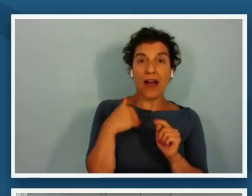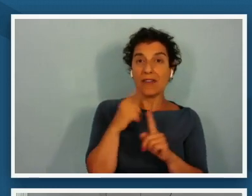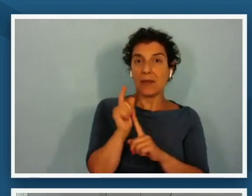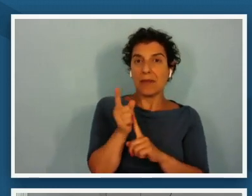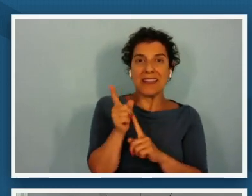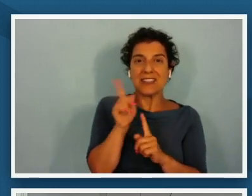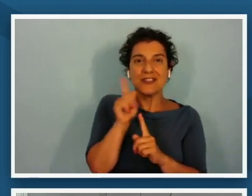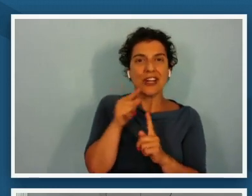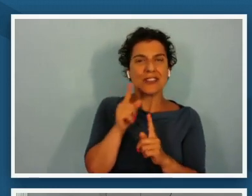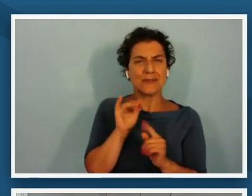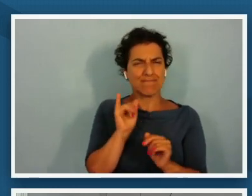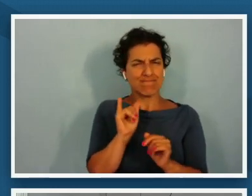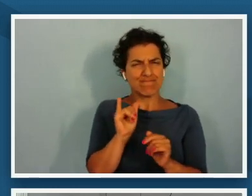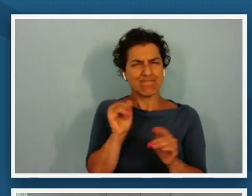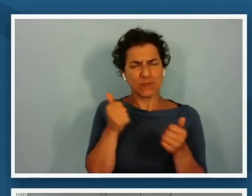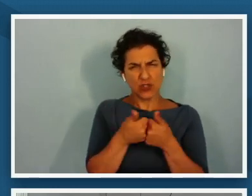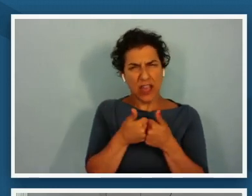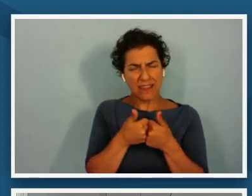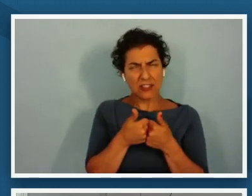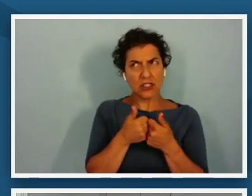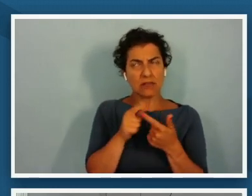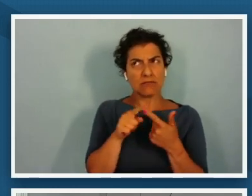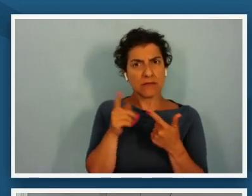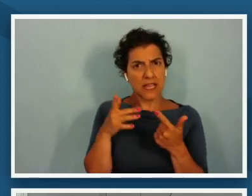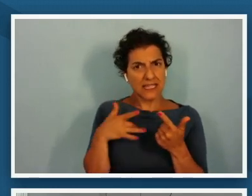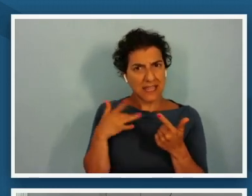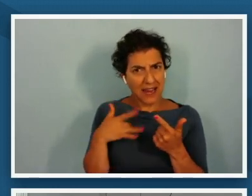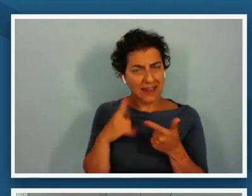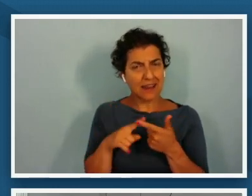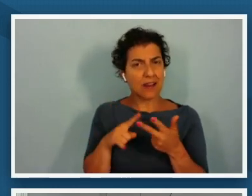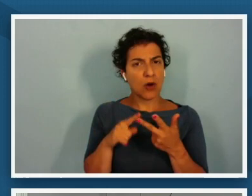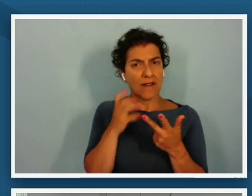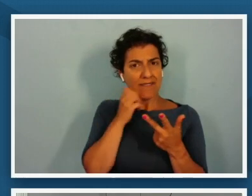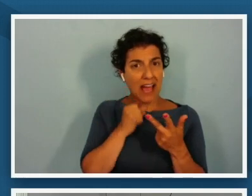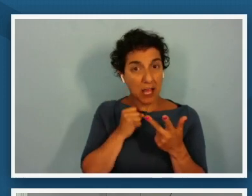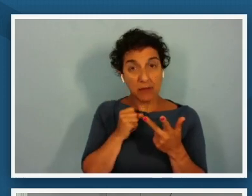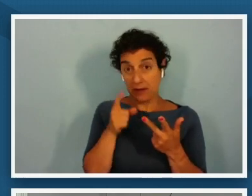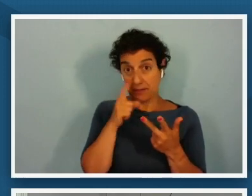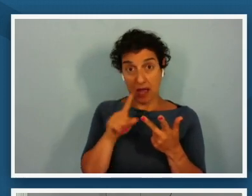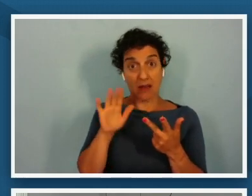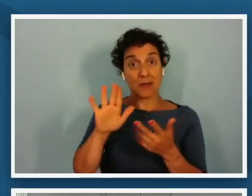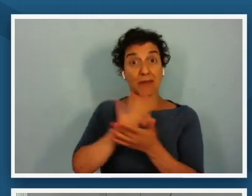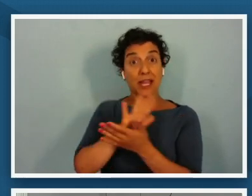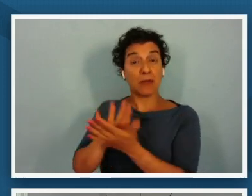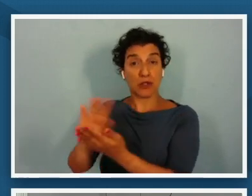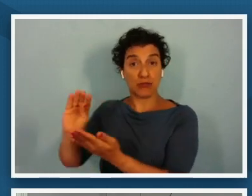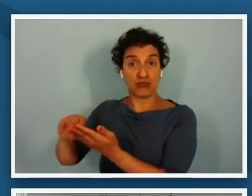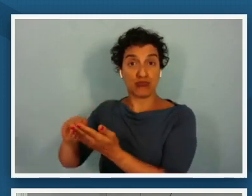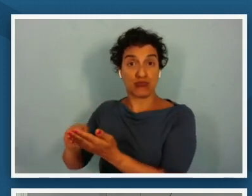challenging exciting or valuable and if you'll jot those on your own paper where